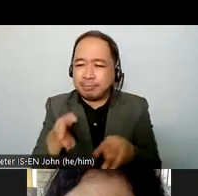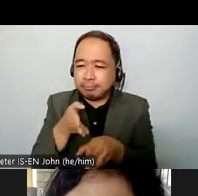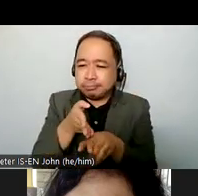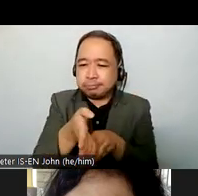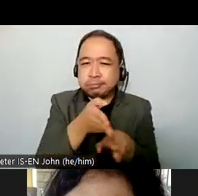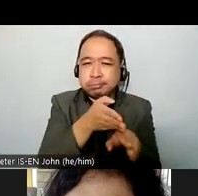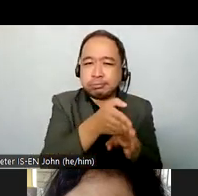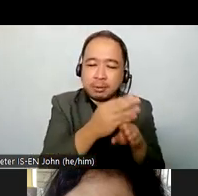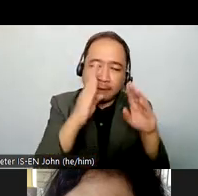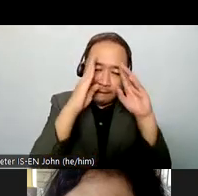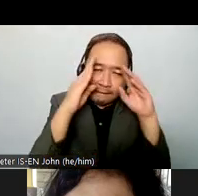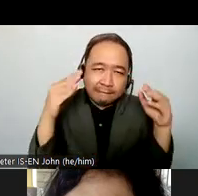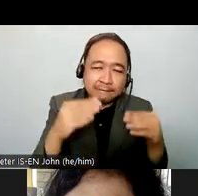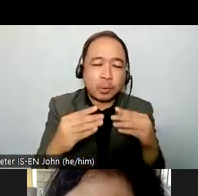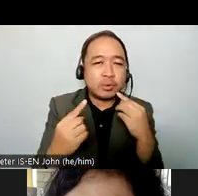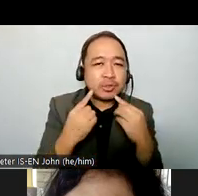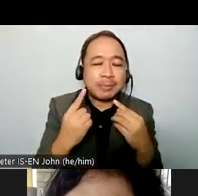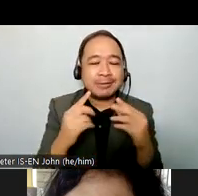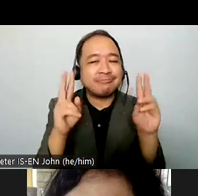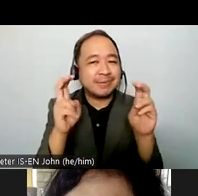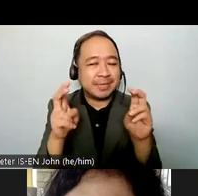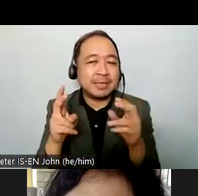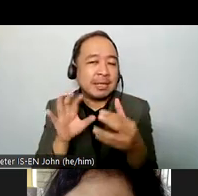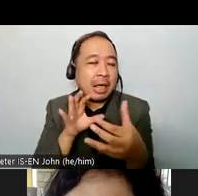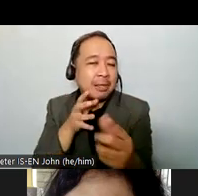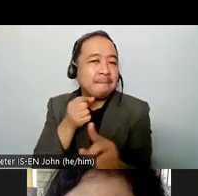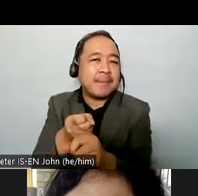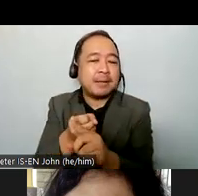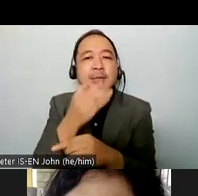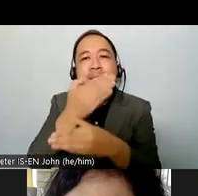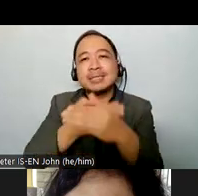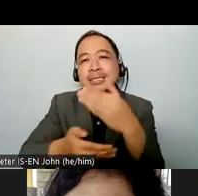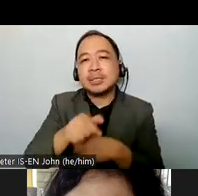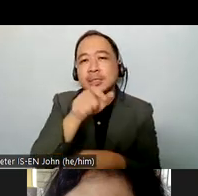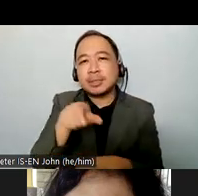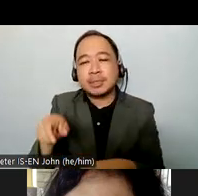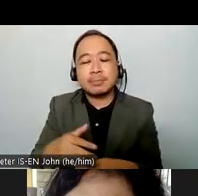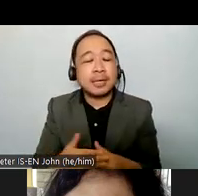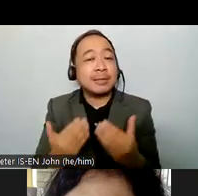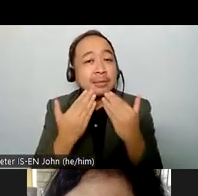topics affect people with disabilities especially want to thank the interpreters for the work done